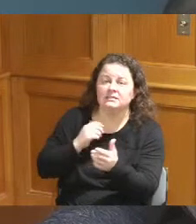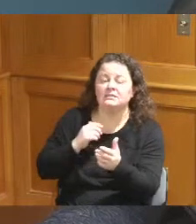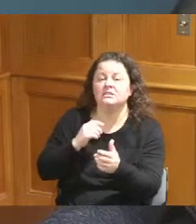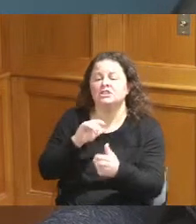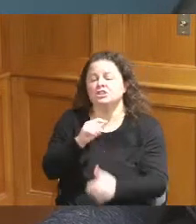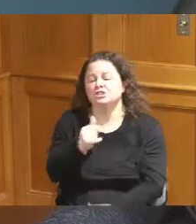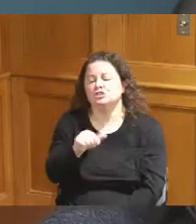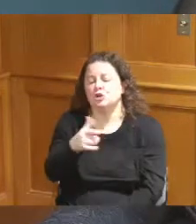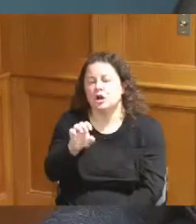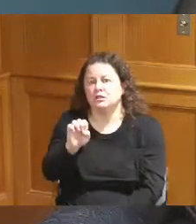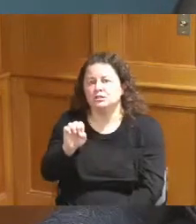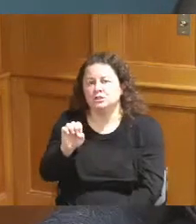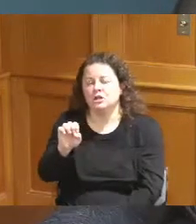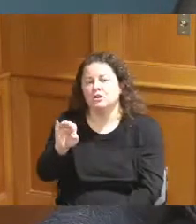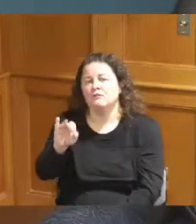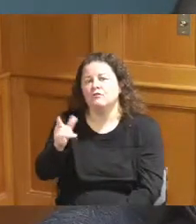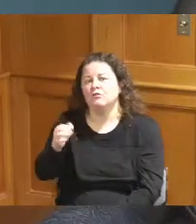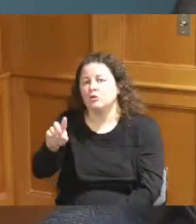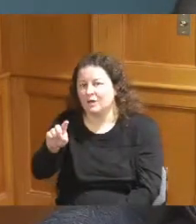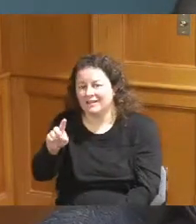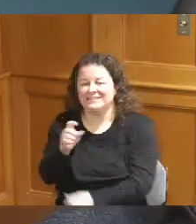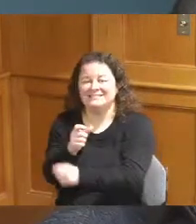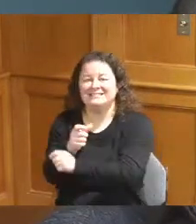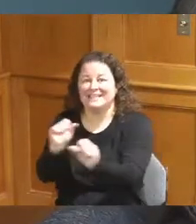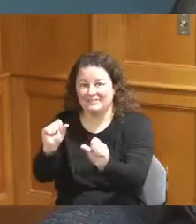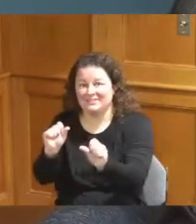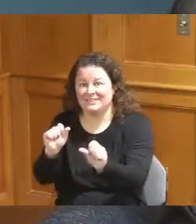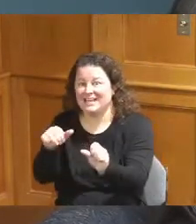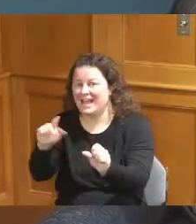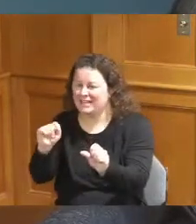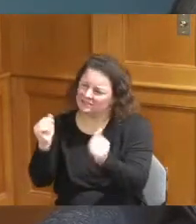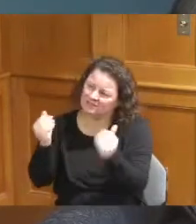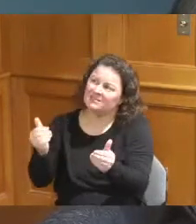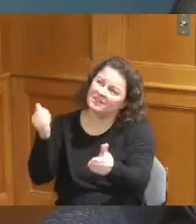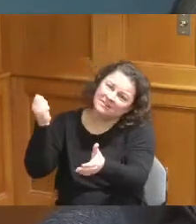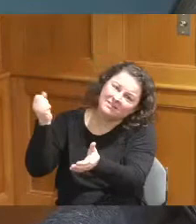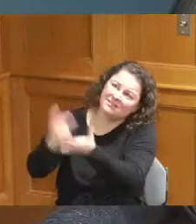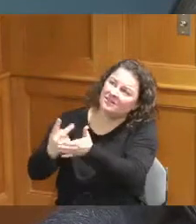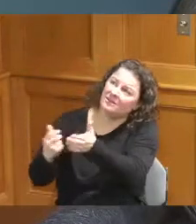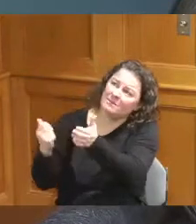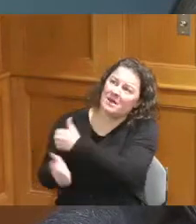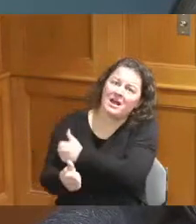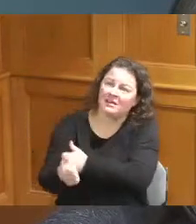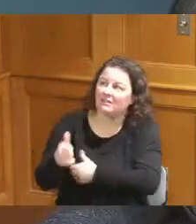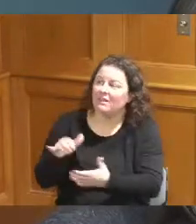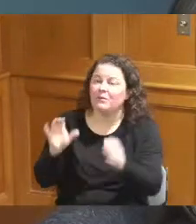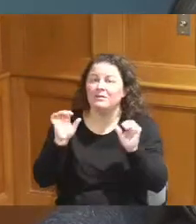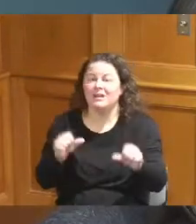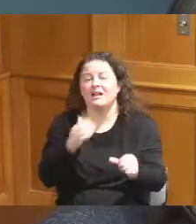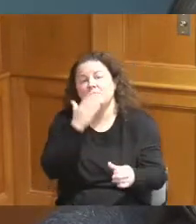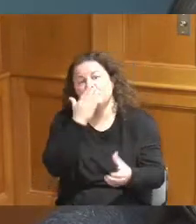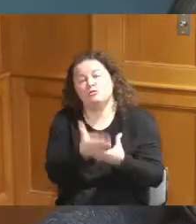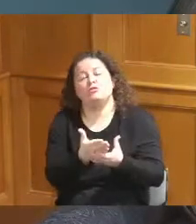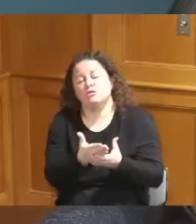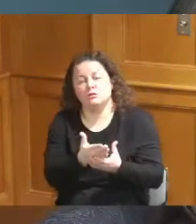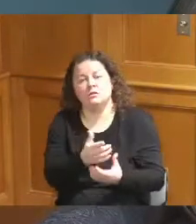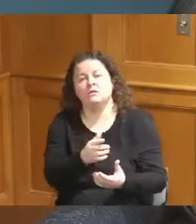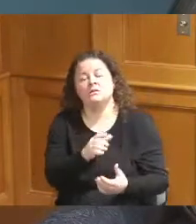safety act in Washington so that we can have good police Communications when I got the news